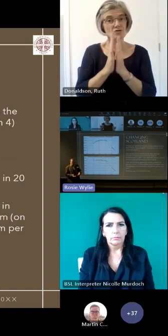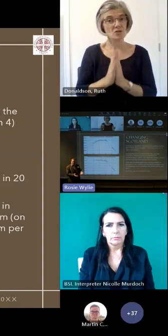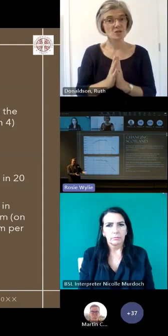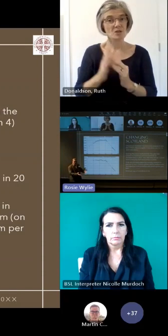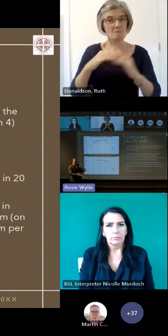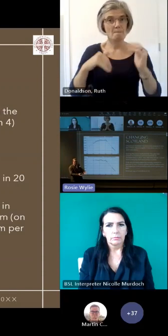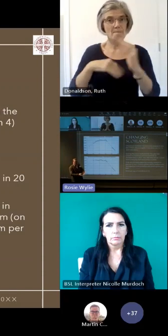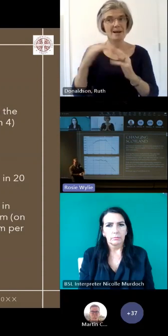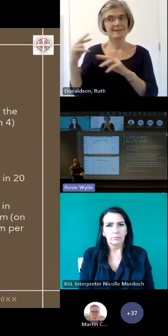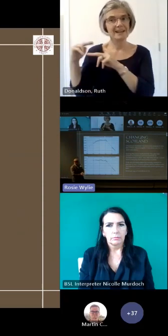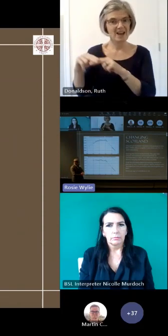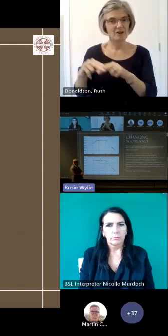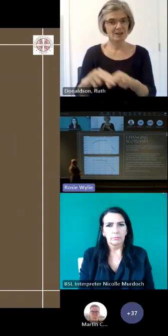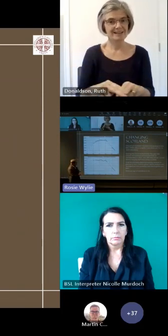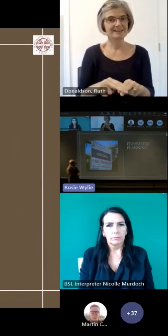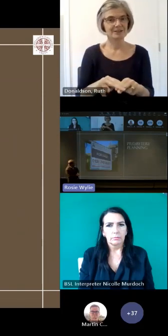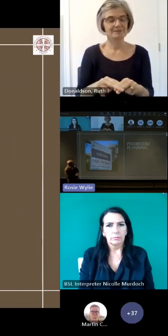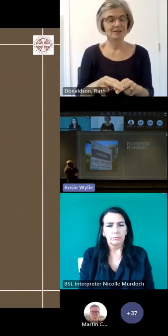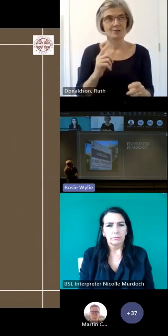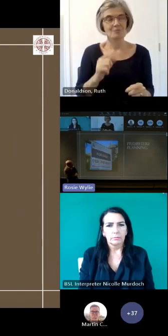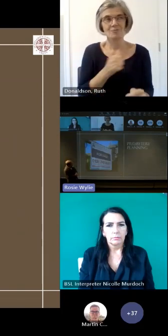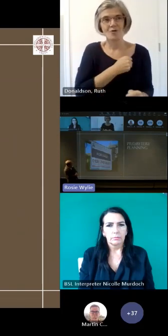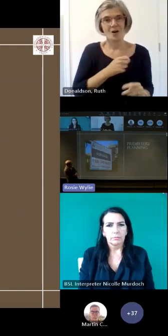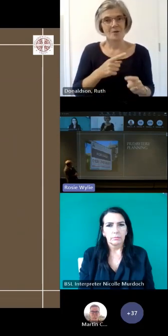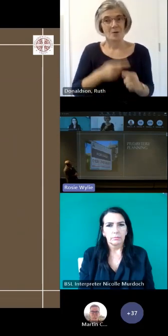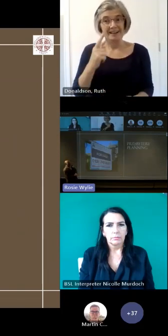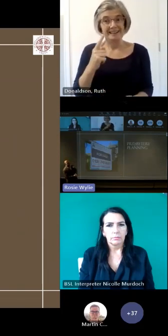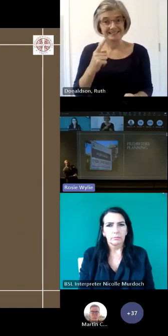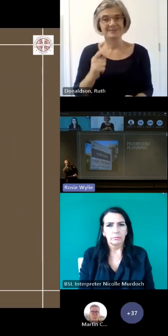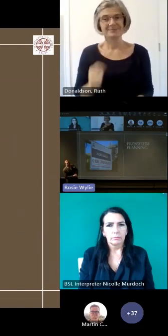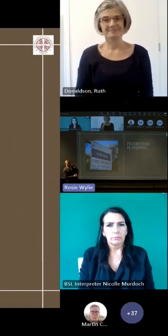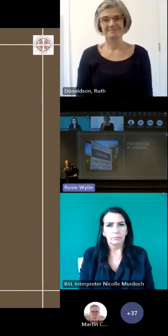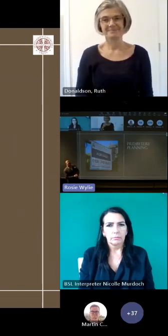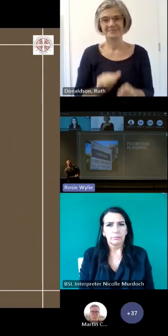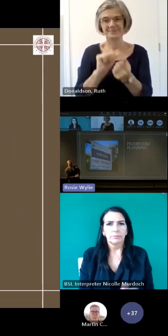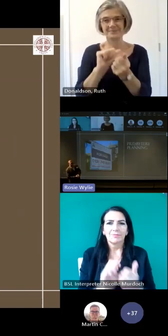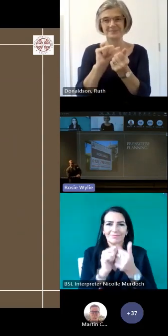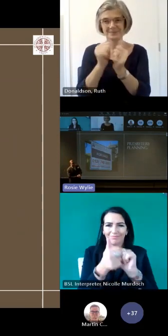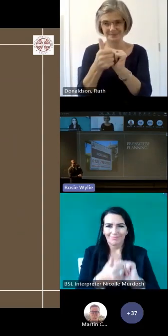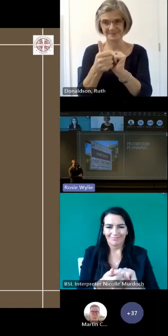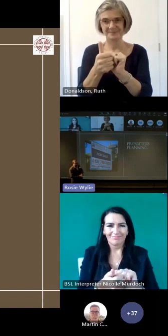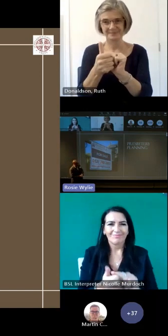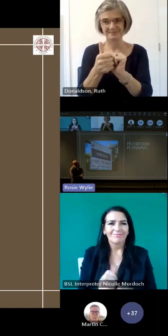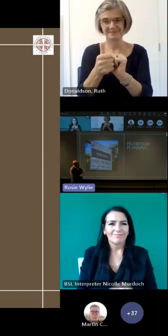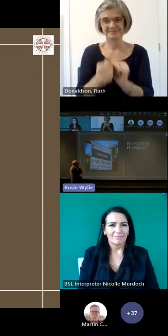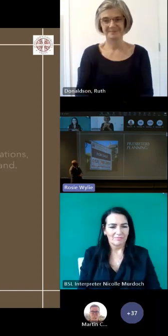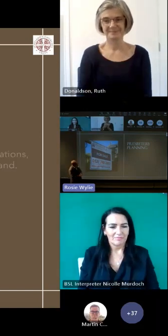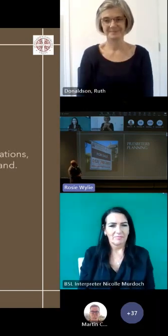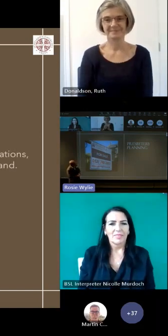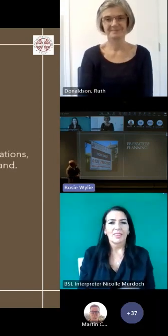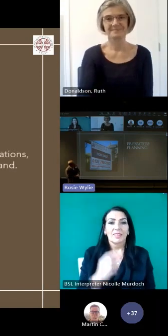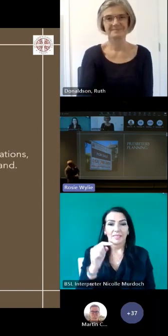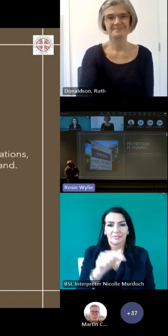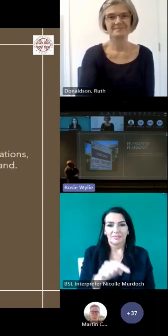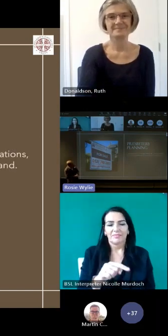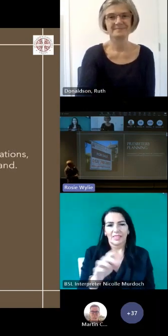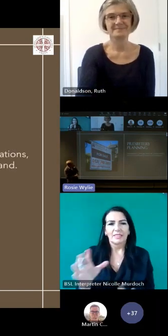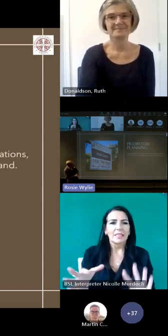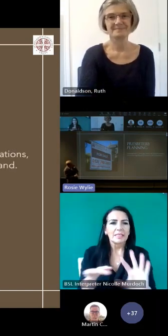to give Leslie more time uh the this initiated a pres planning uh uh process in the structure